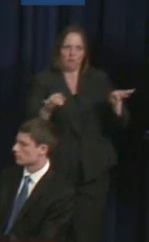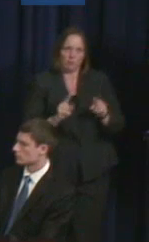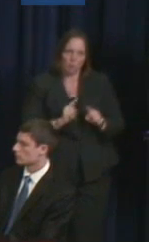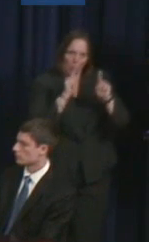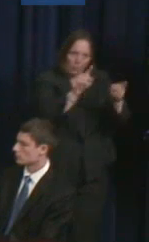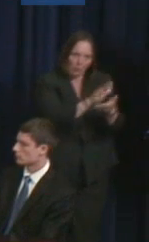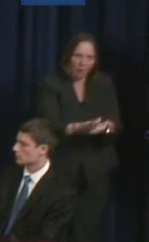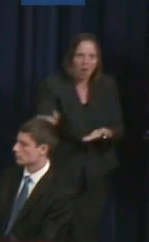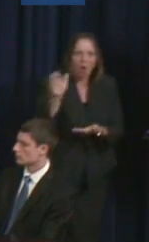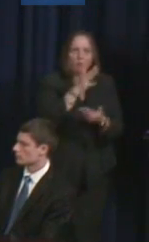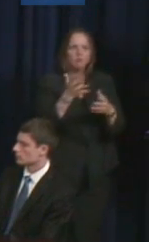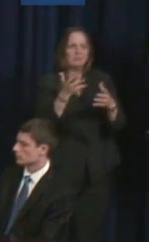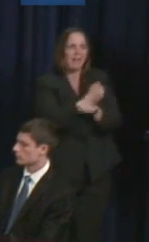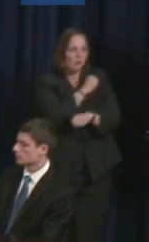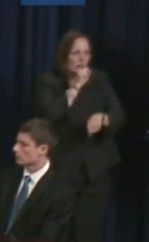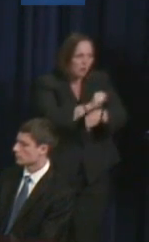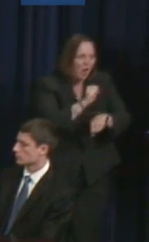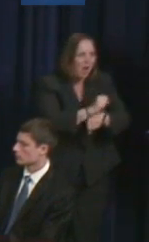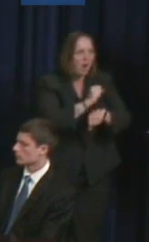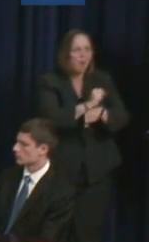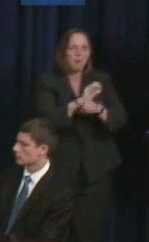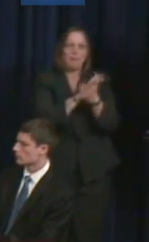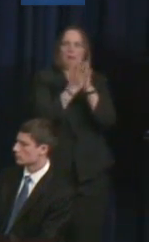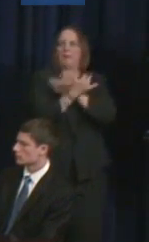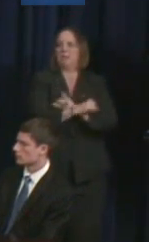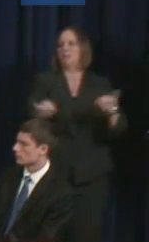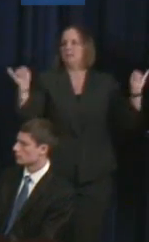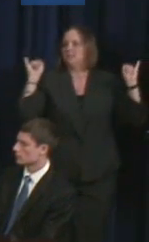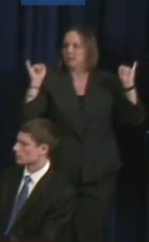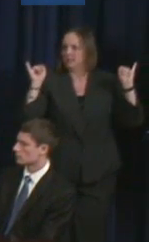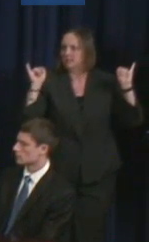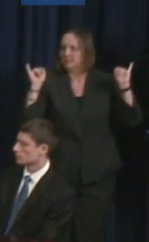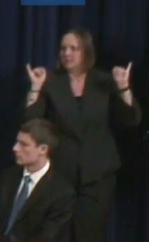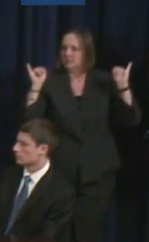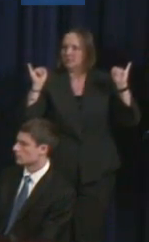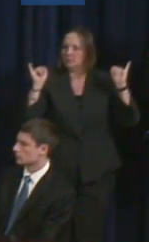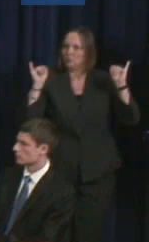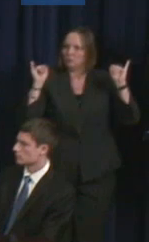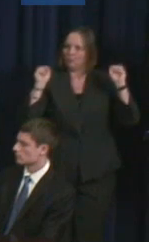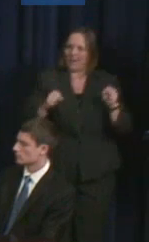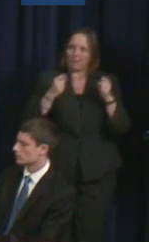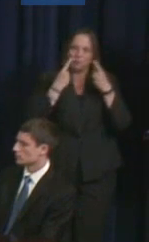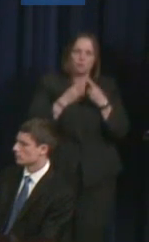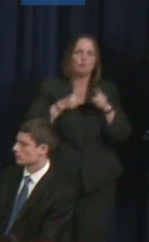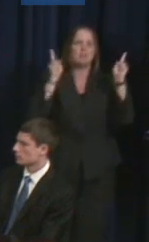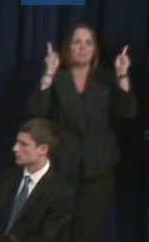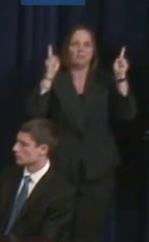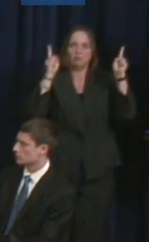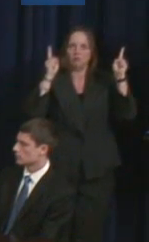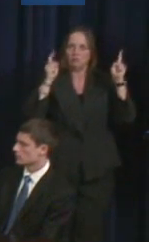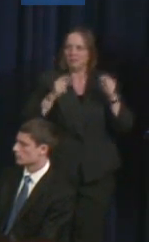represent the independent and reach their fullest potential as a human being.